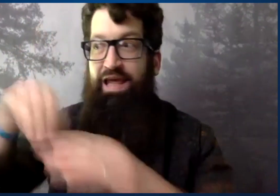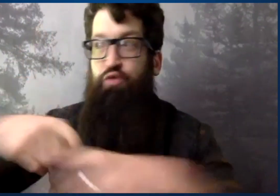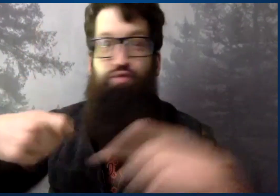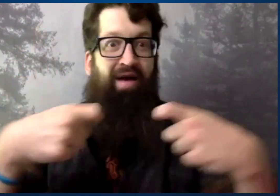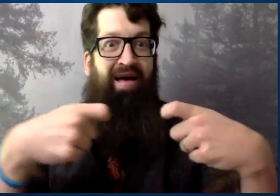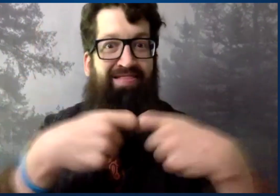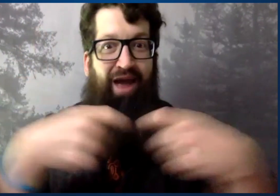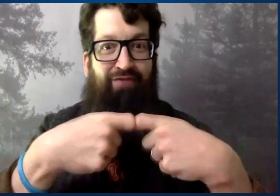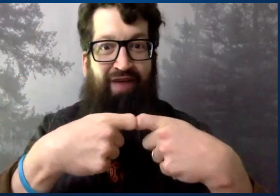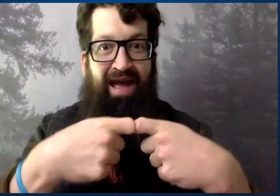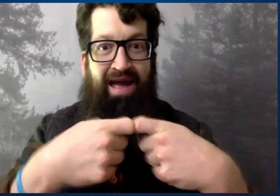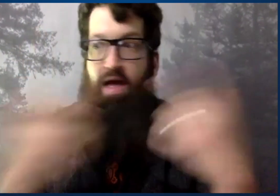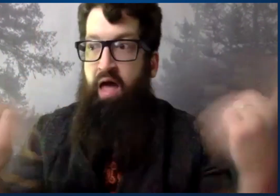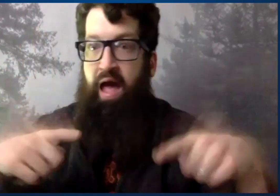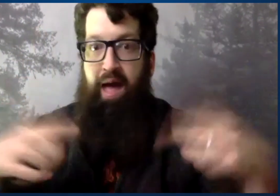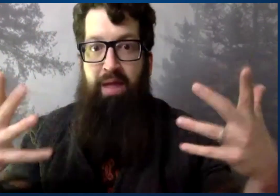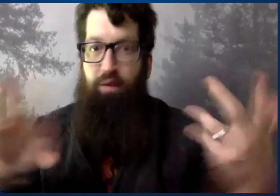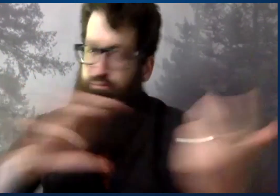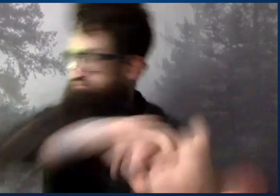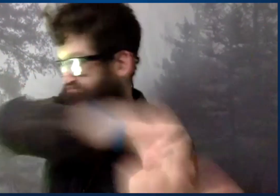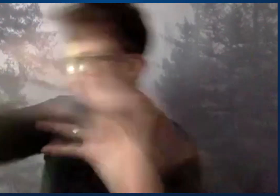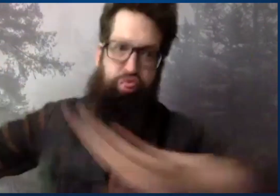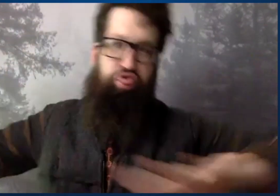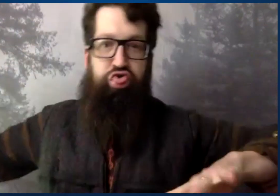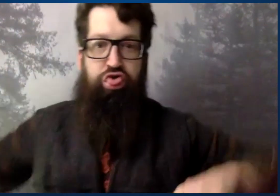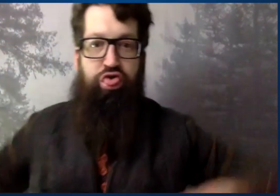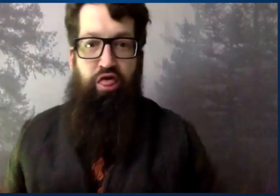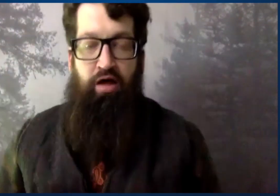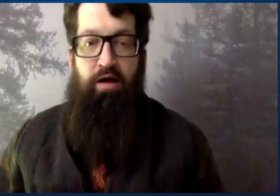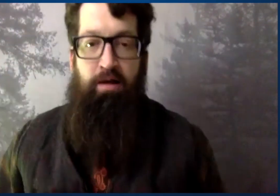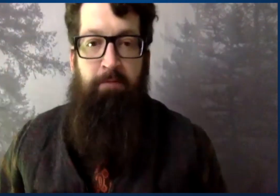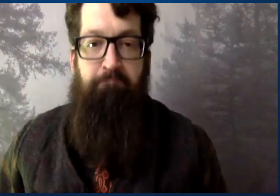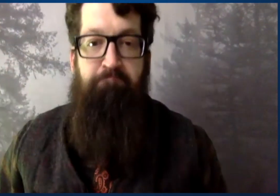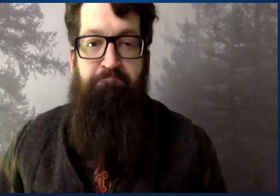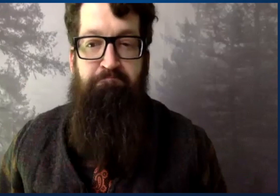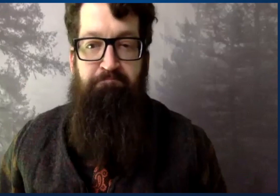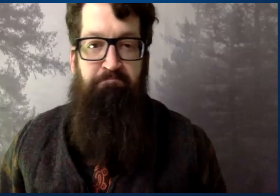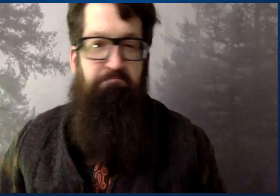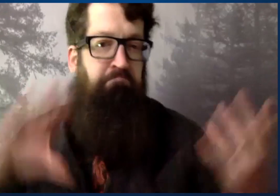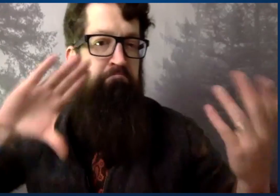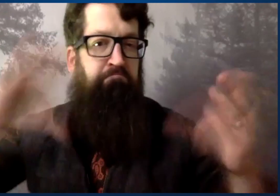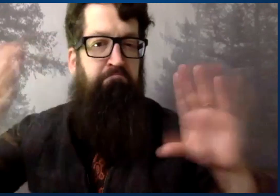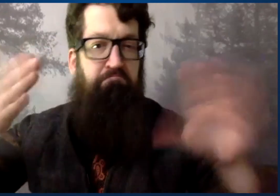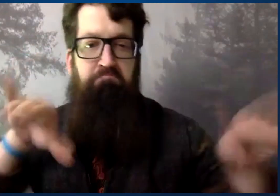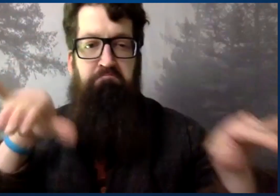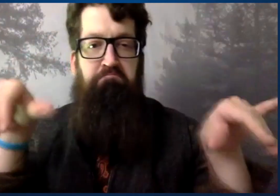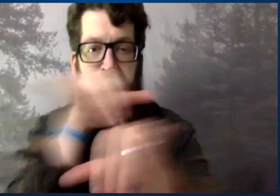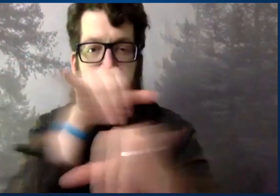If you pour diesel into an electric car, what happens? It doesn't work.